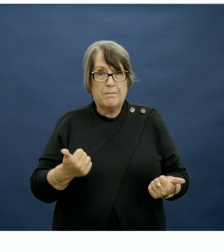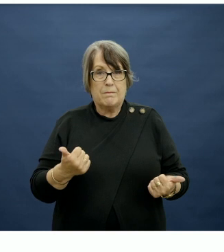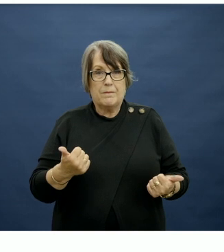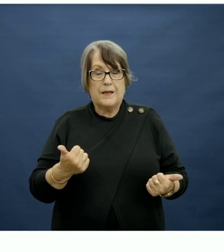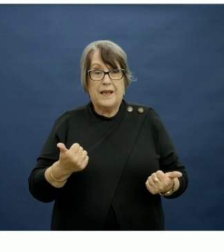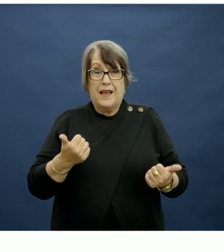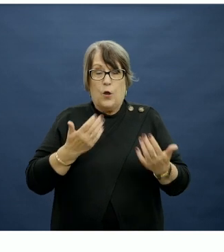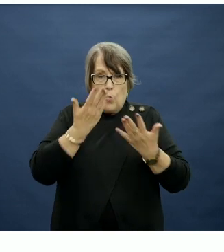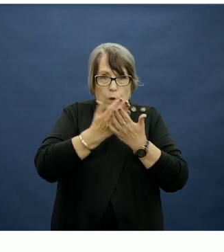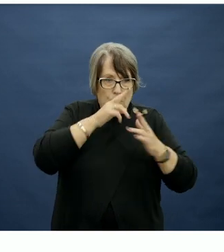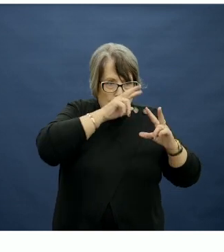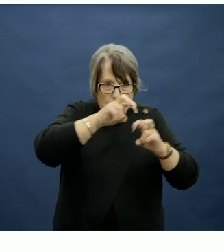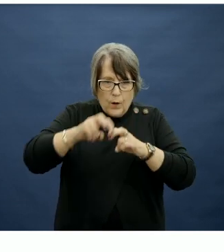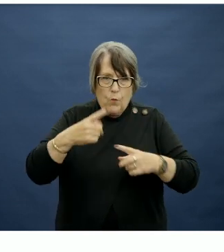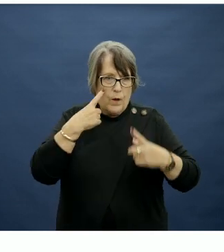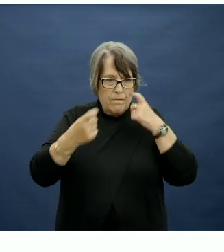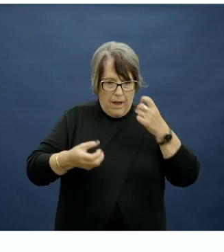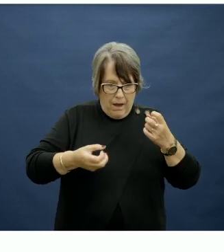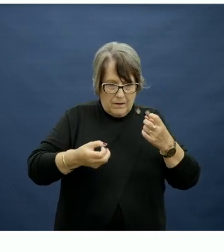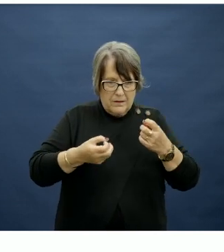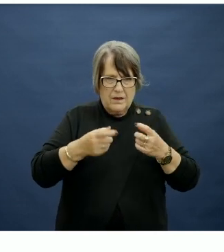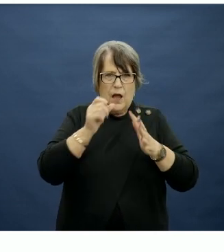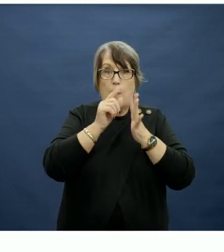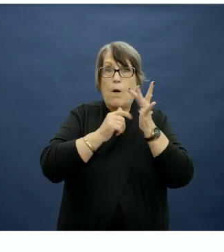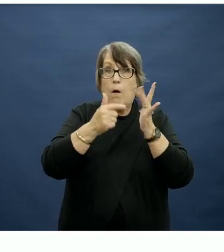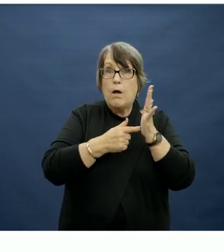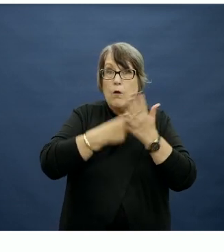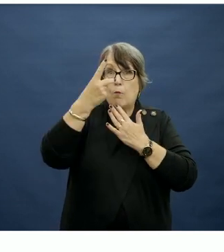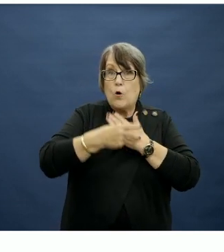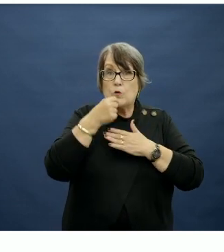Through this research, we uncovered a pilot that's about to start in Tasmania, looking